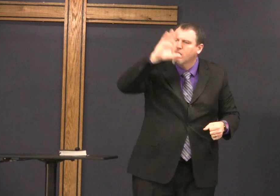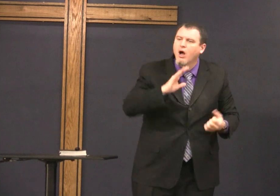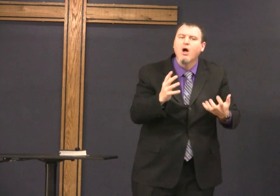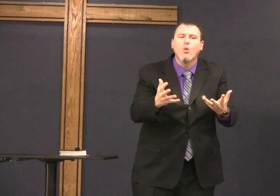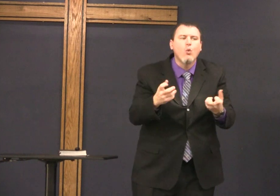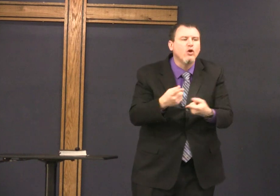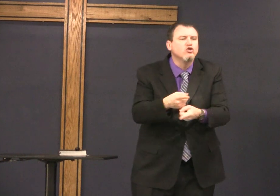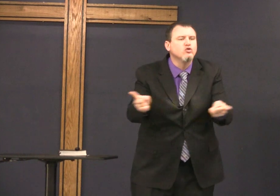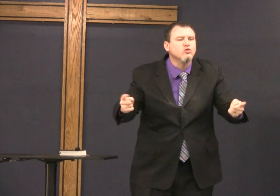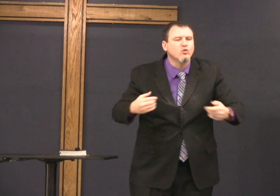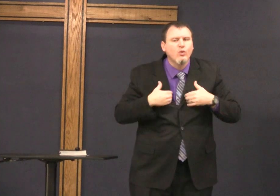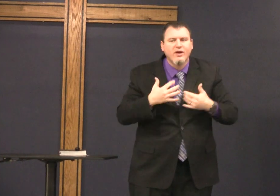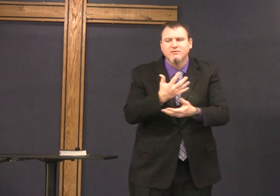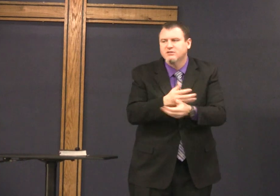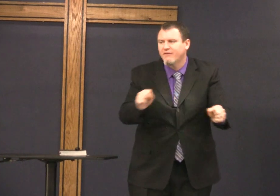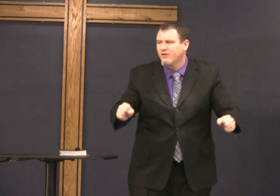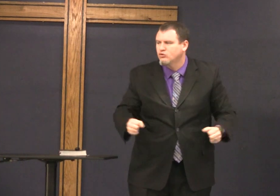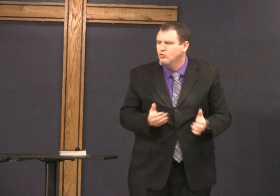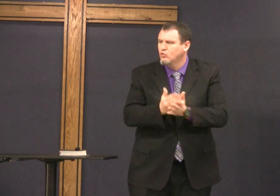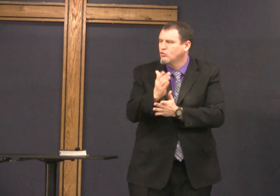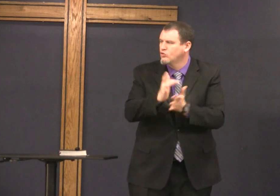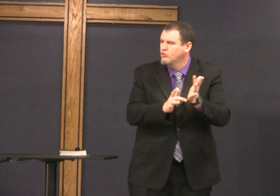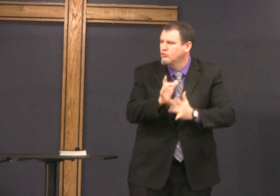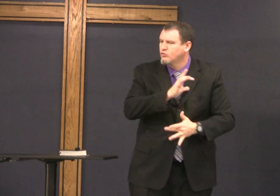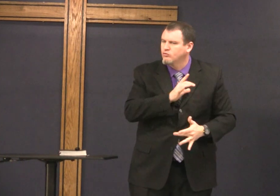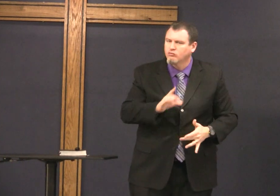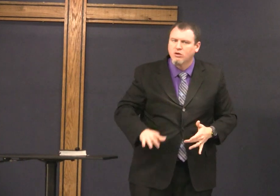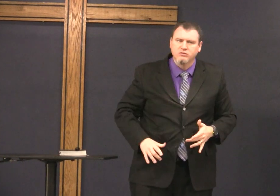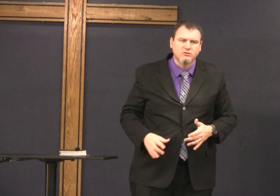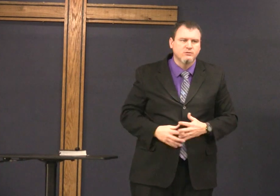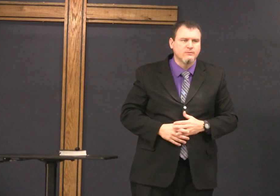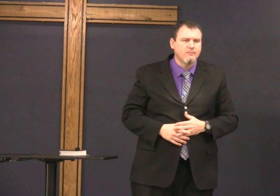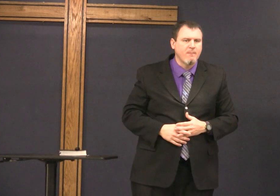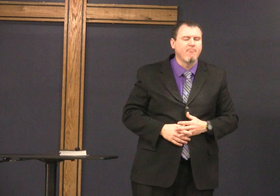that this is true I want you to have salvation through Jesus Christ